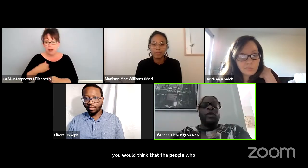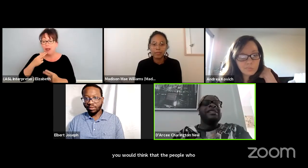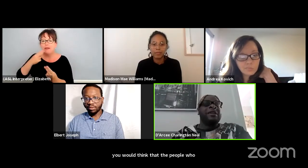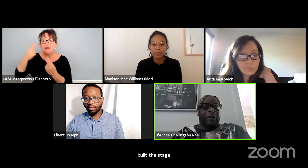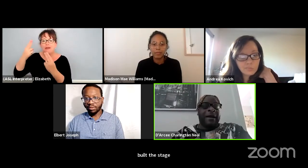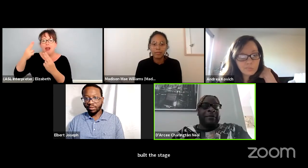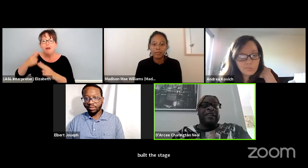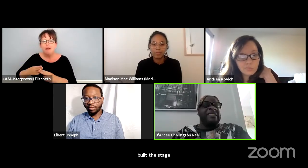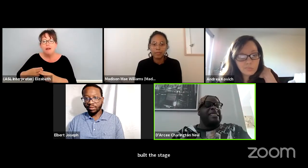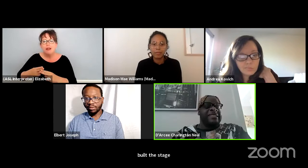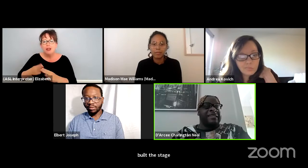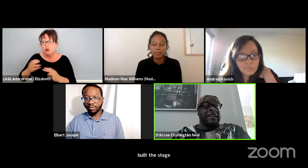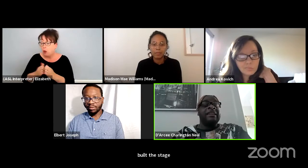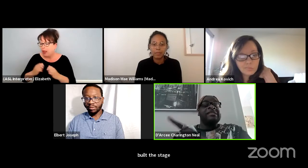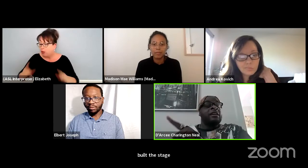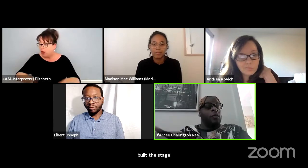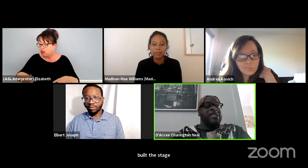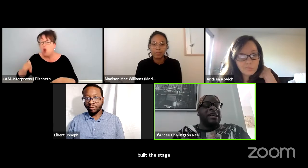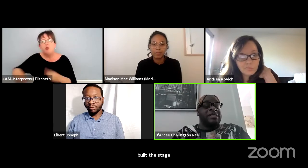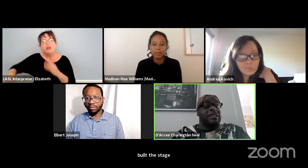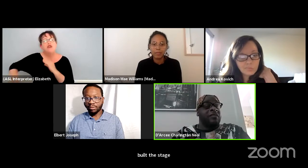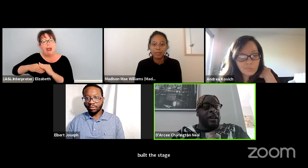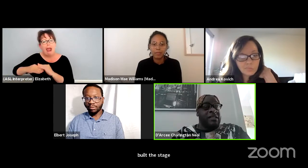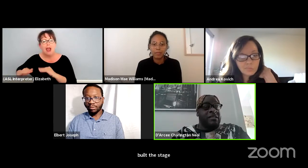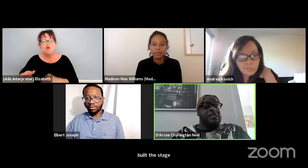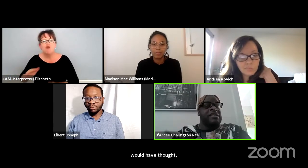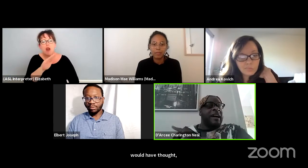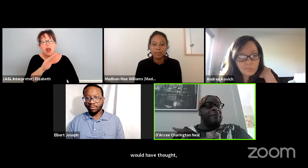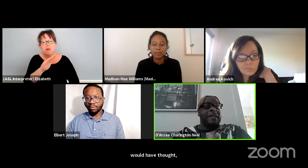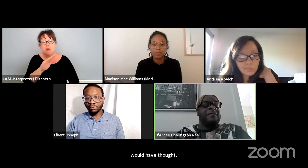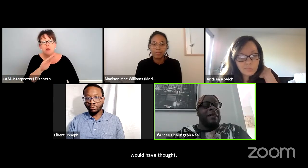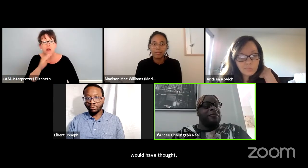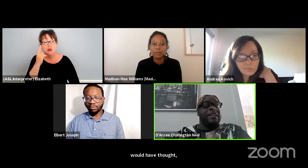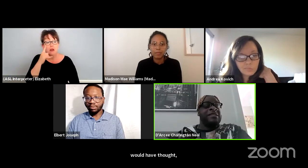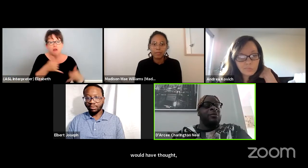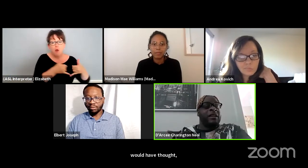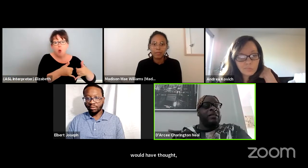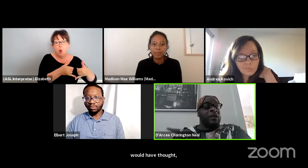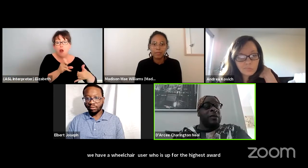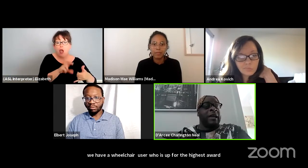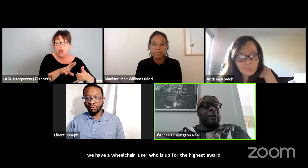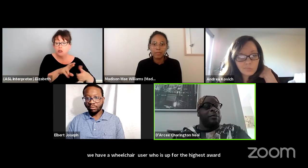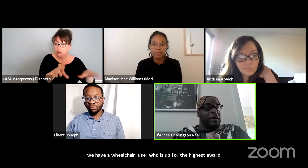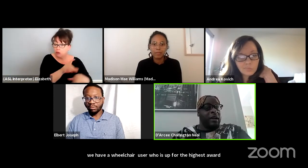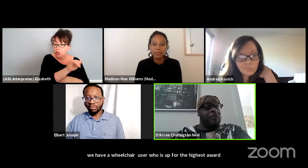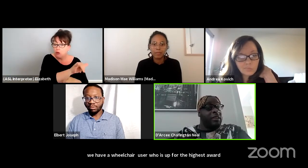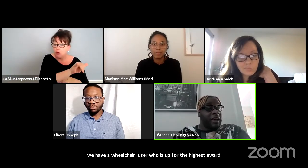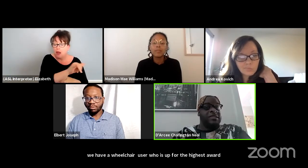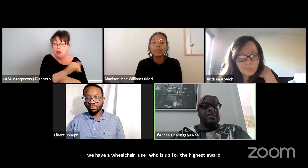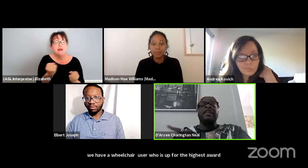We should put a ramp here just in case which they did for the Oscars. And many of my friends were in the Crip Camp premiere for the Oscars.